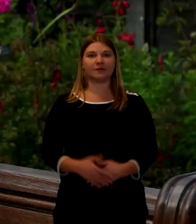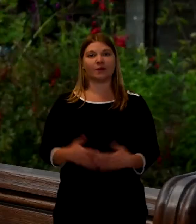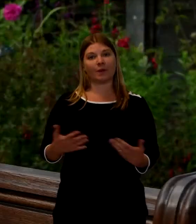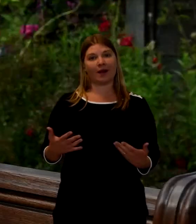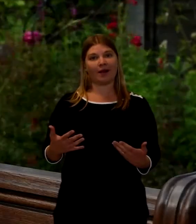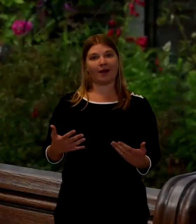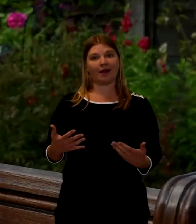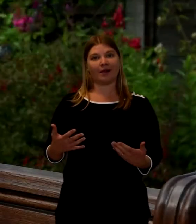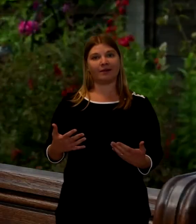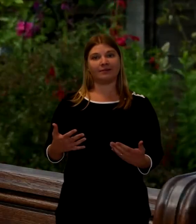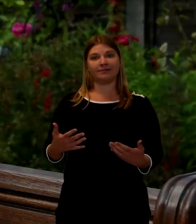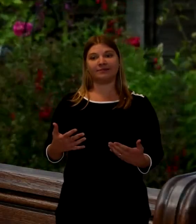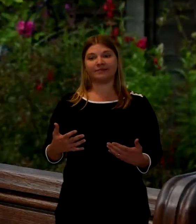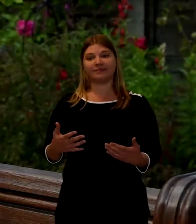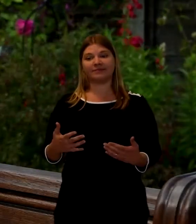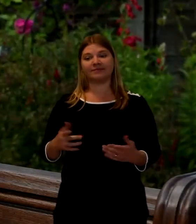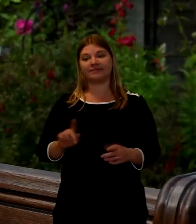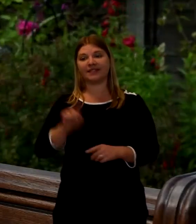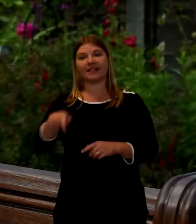So the next day is to say we went up to john a groats